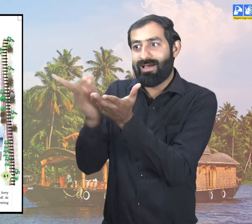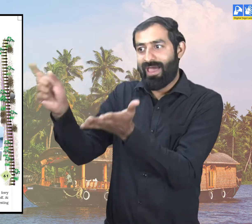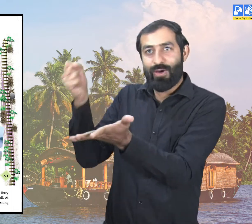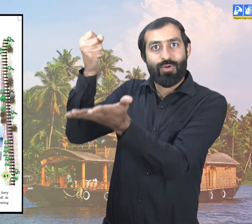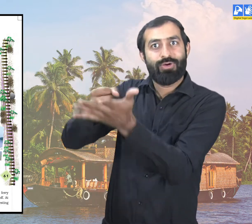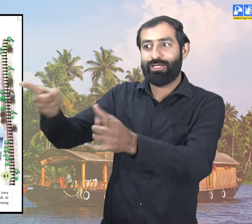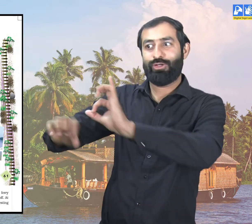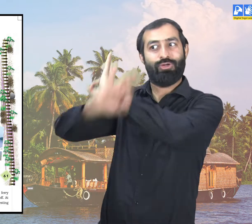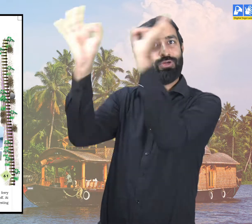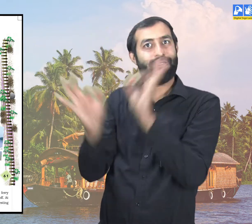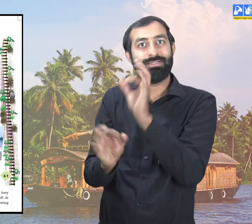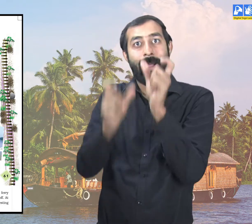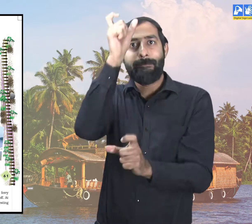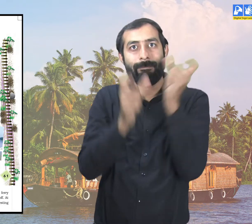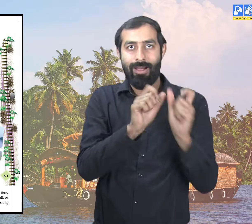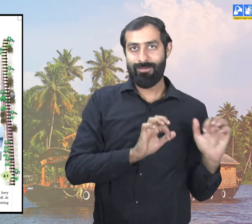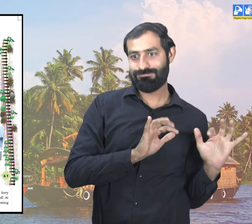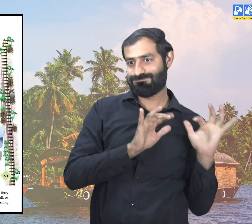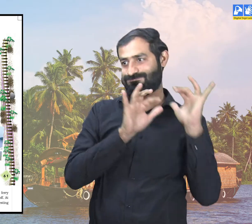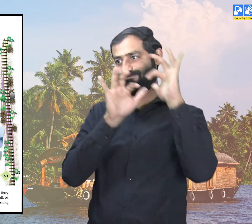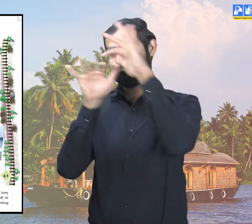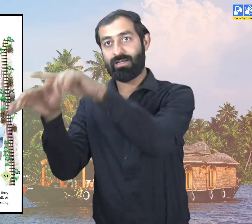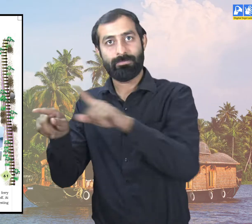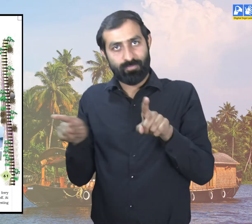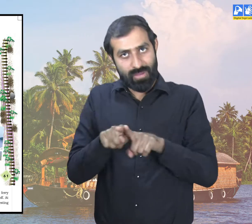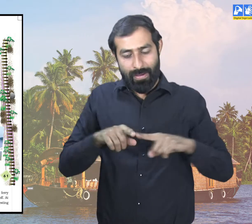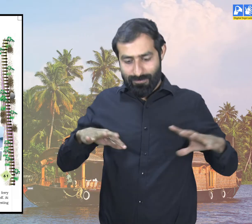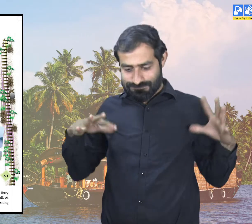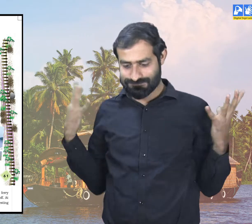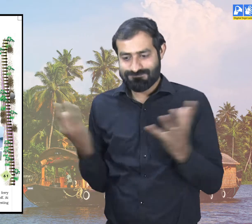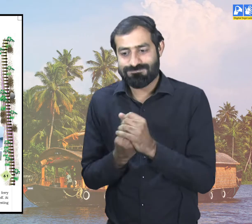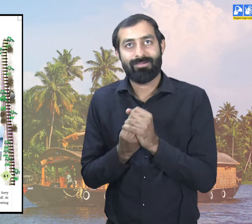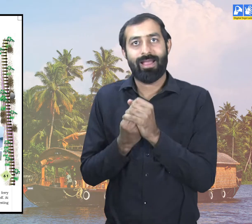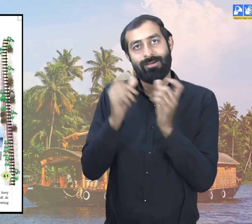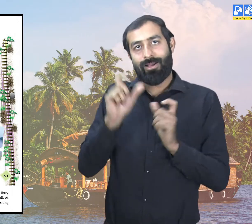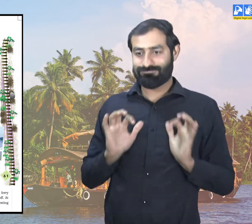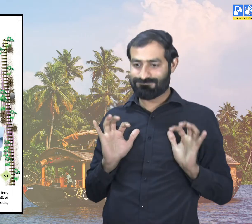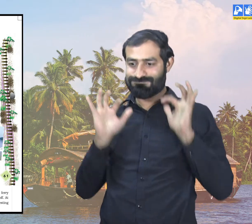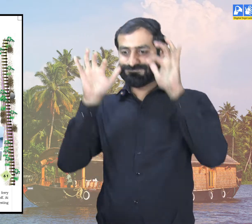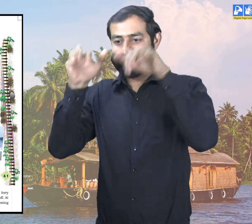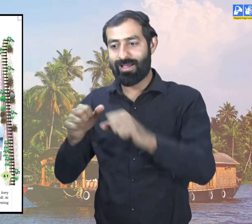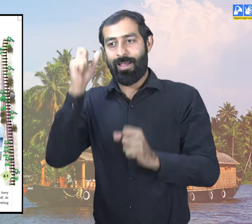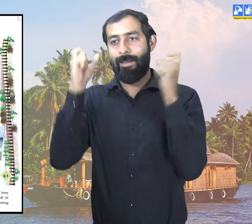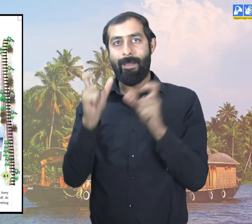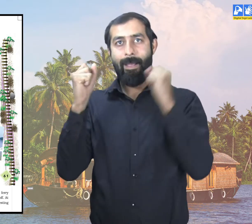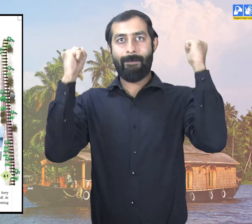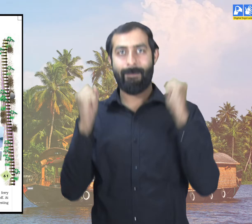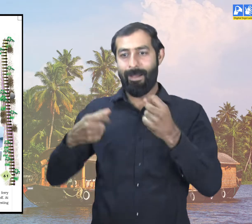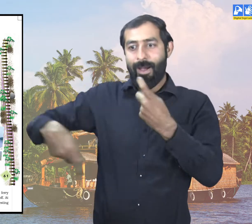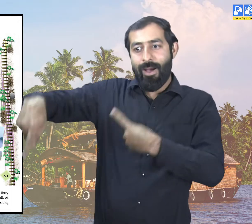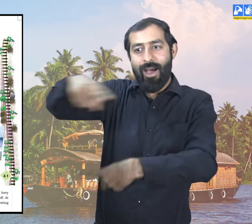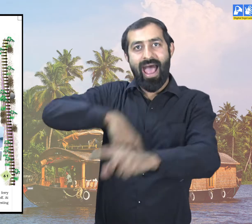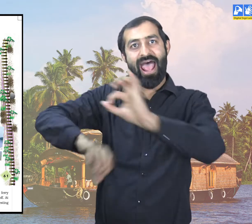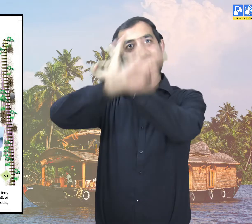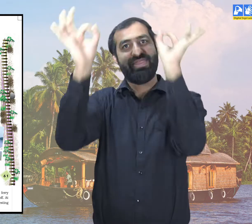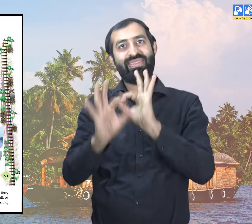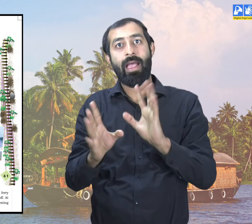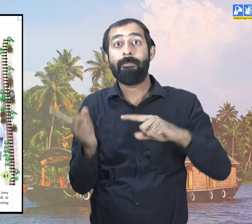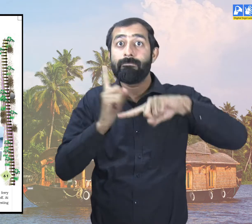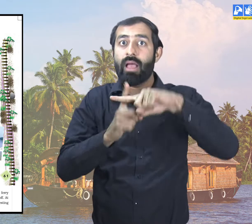As soon as the ferry got empty, the big rush started from our side.